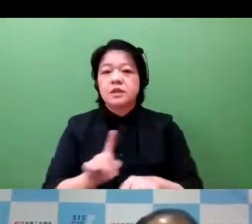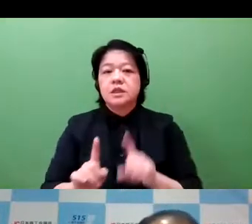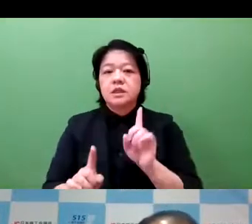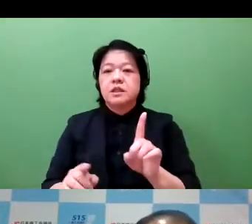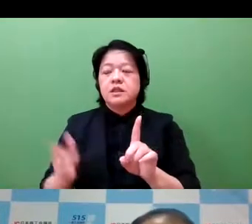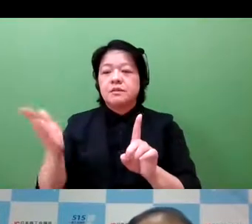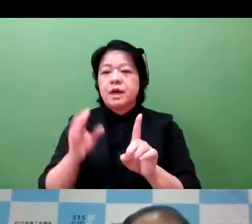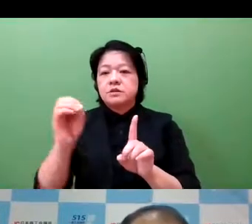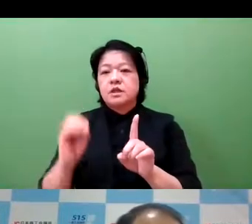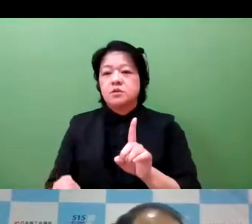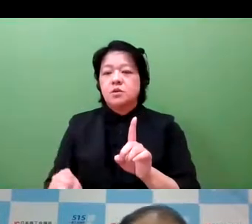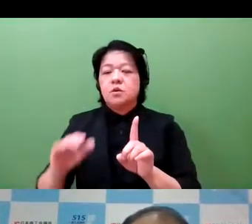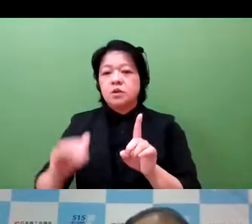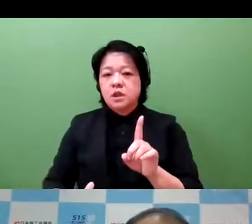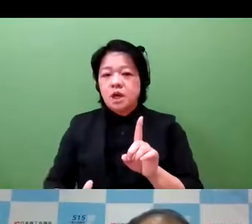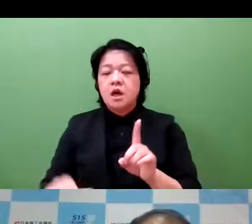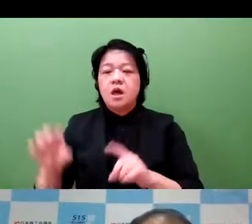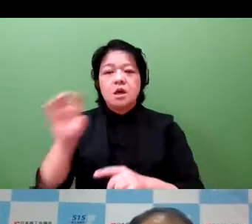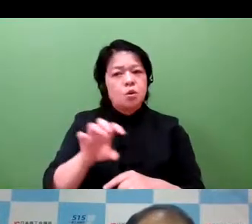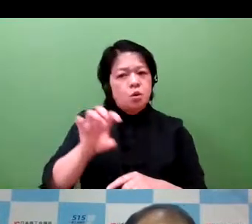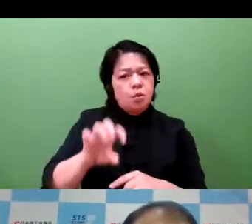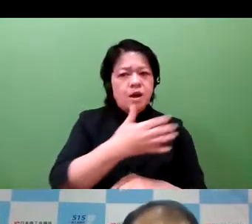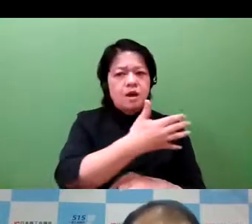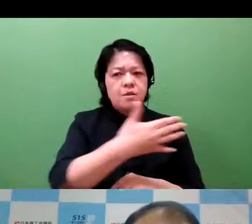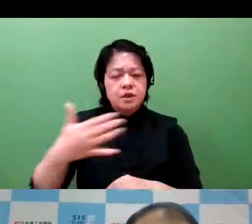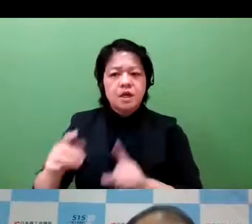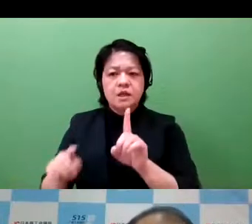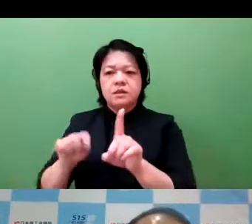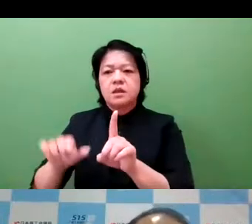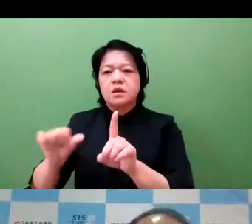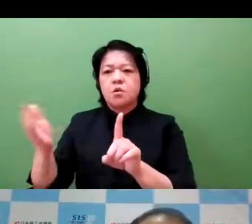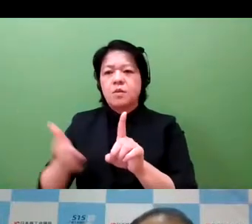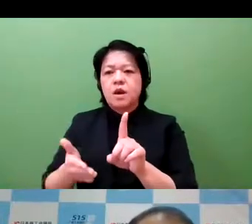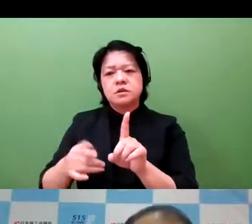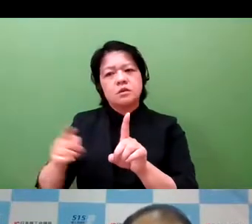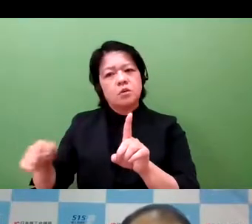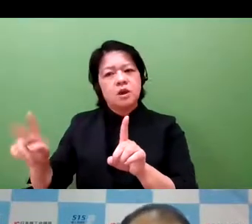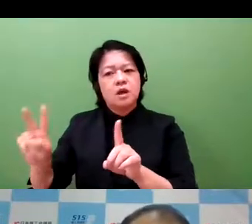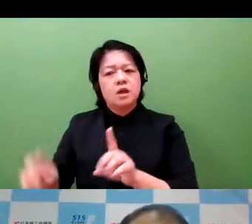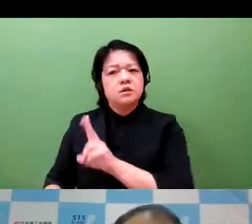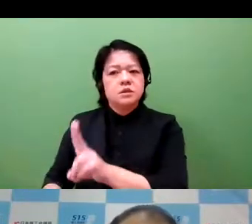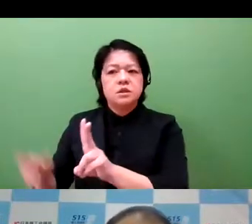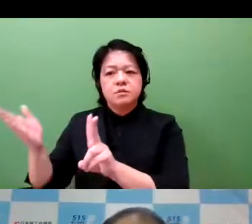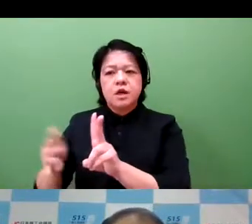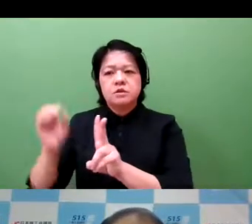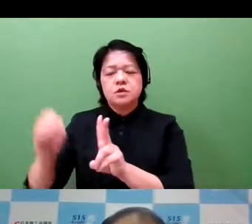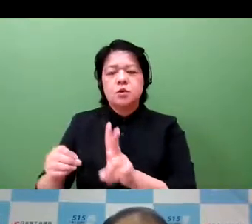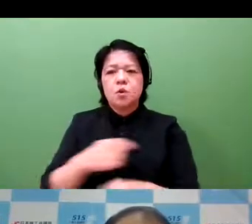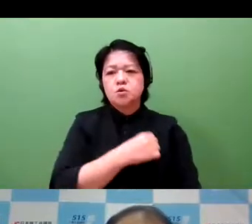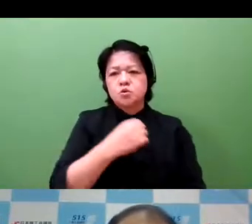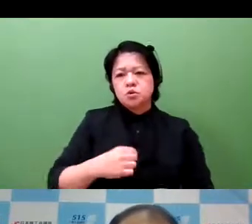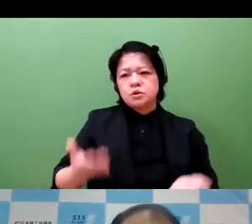Japan's growth rate is less than 1%, and the West is about 1.5%. In China, it's much higher.